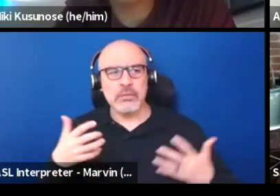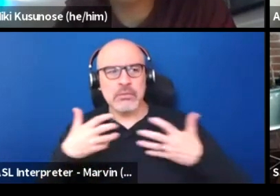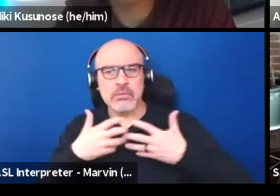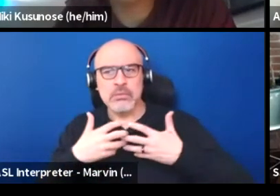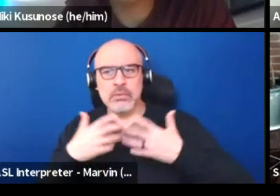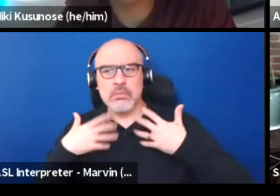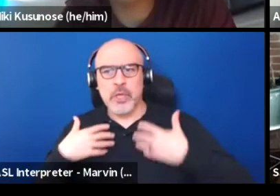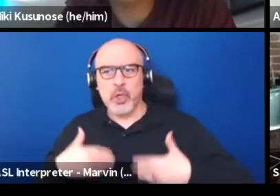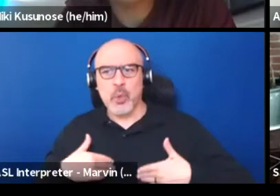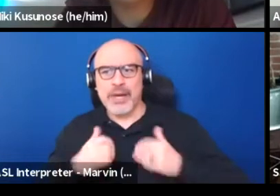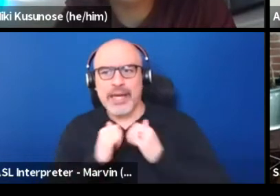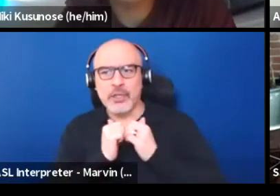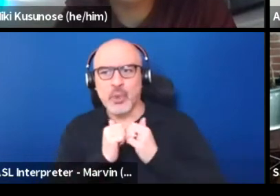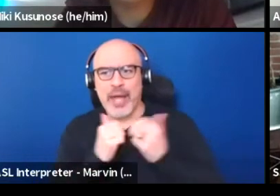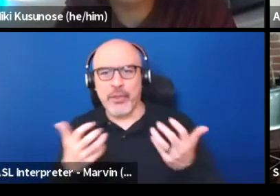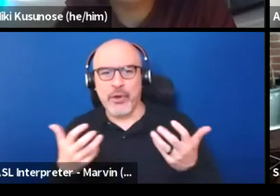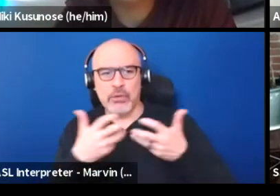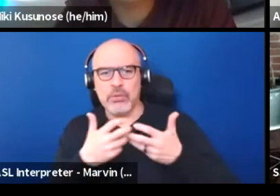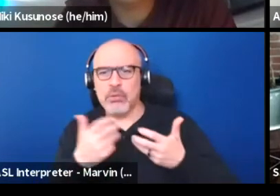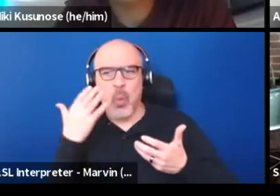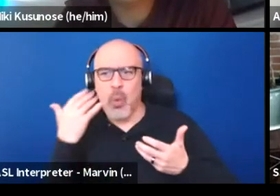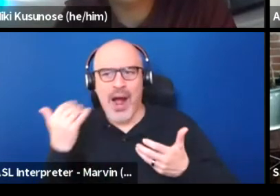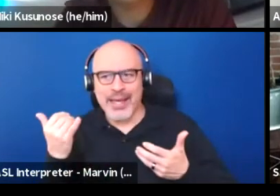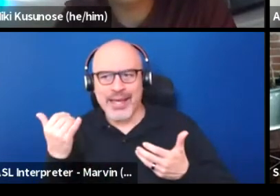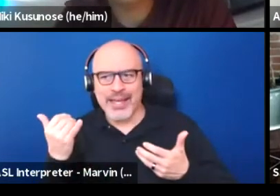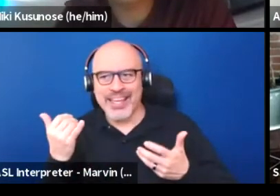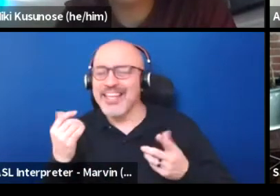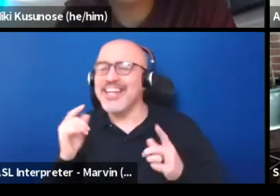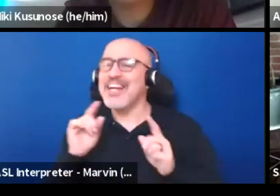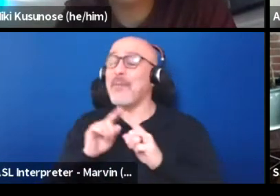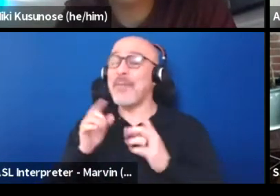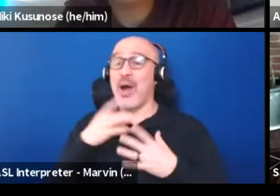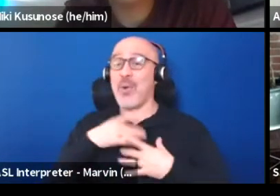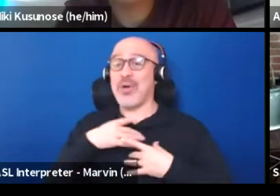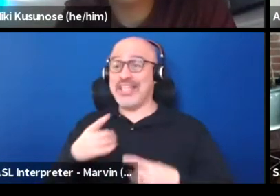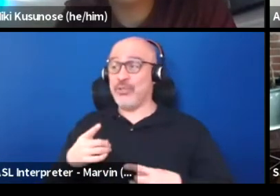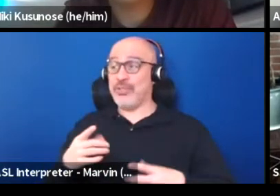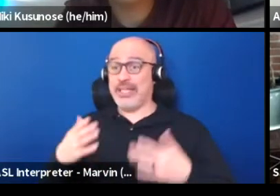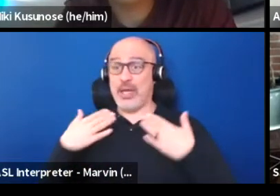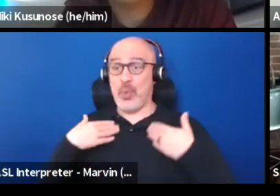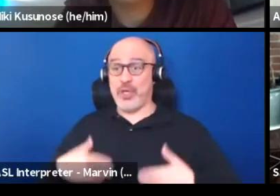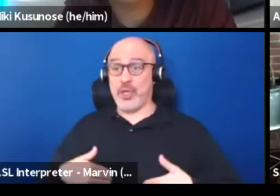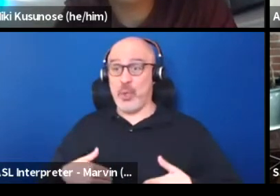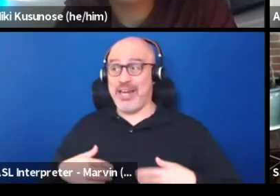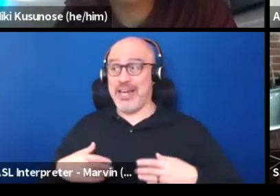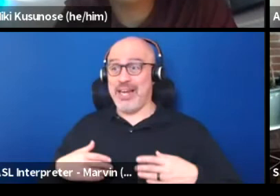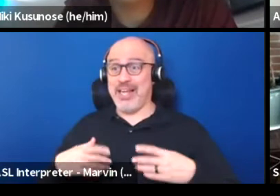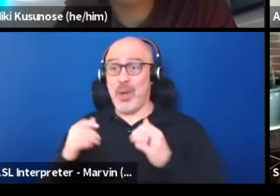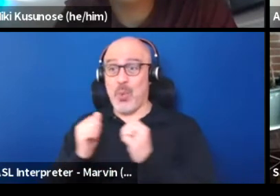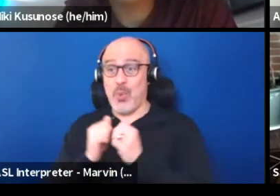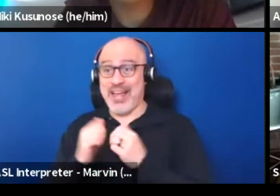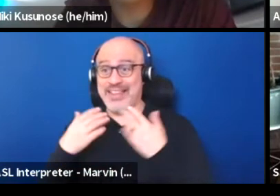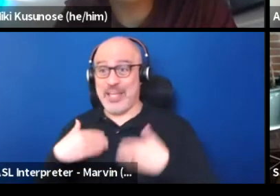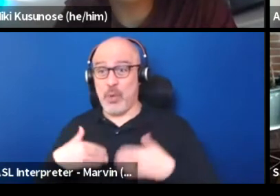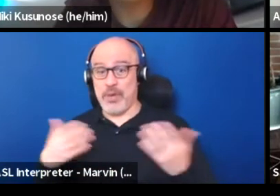And so one of those things I think is so interesting about humans humaning together is that the sort of spoken language aspect